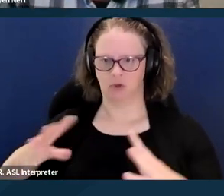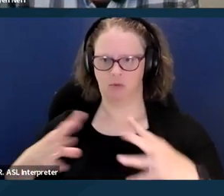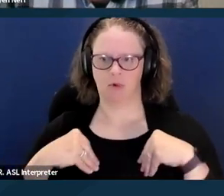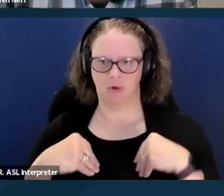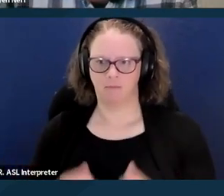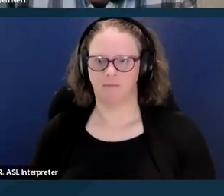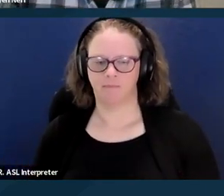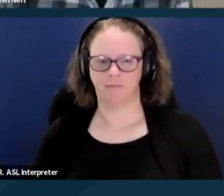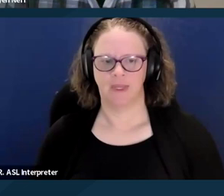Next slide, please.